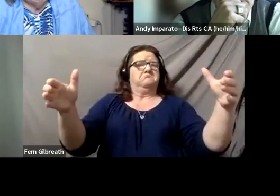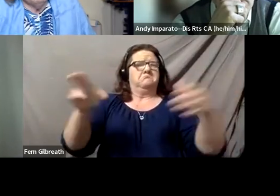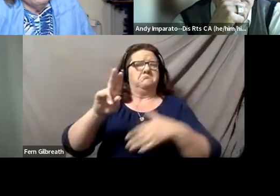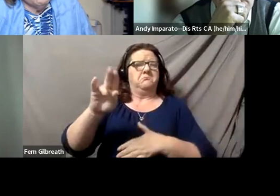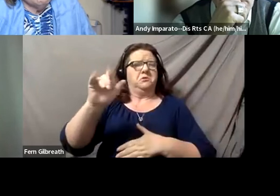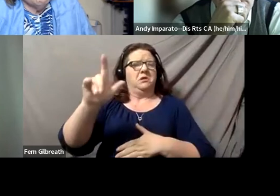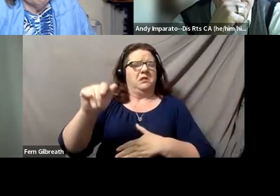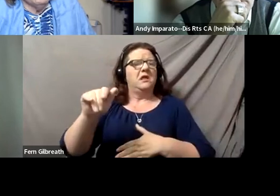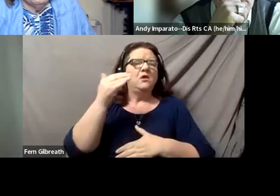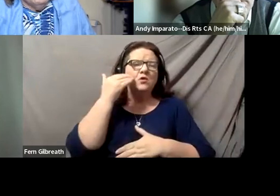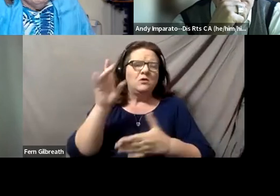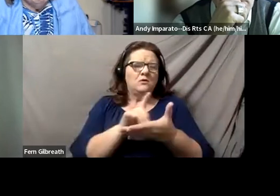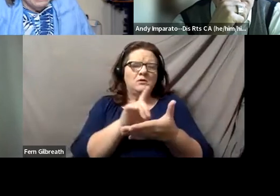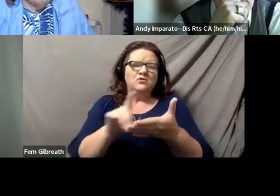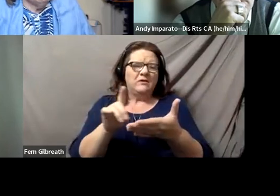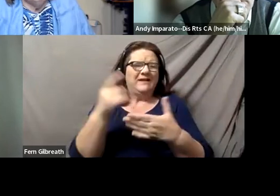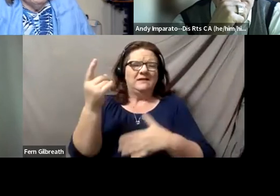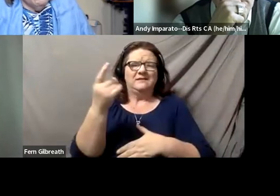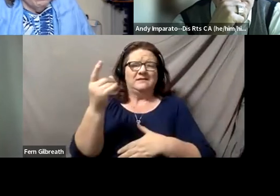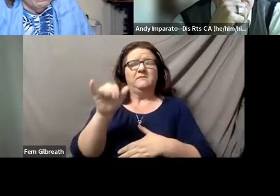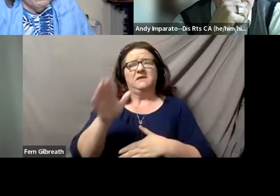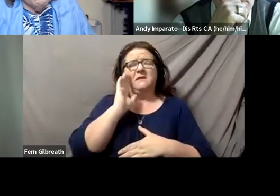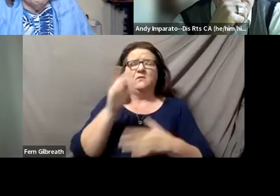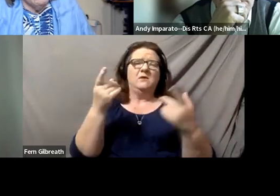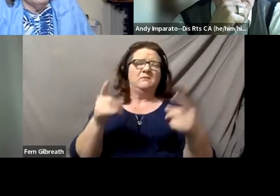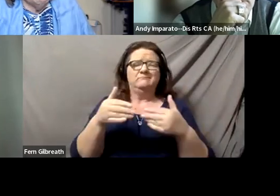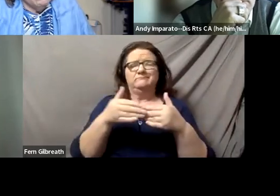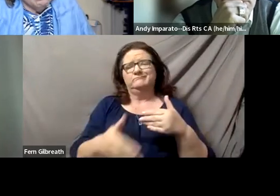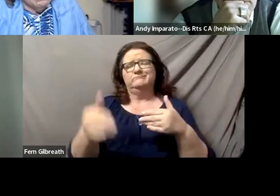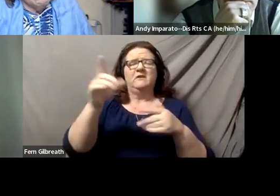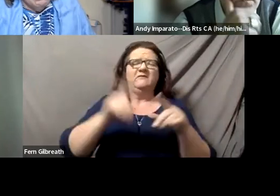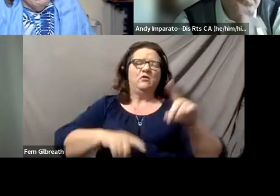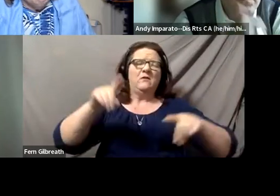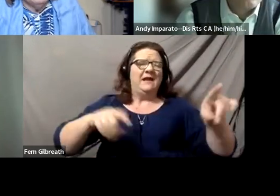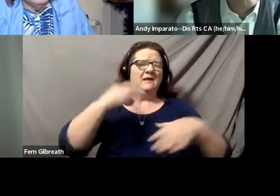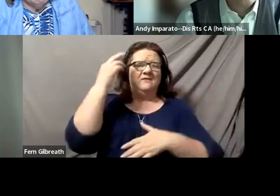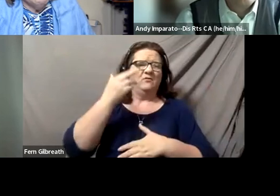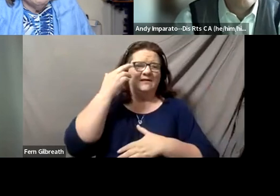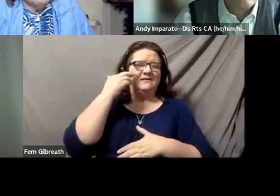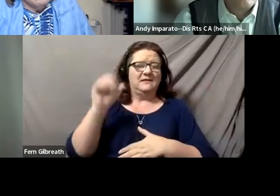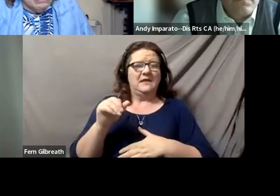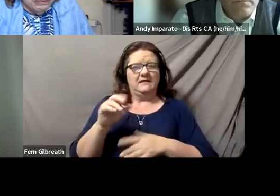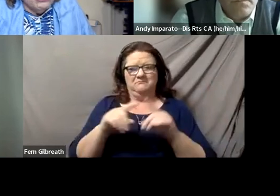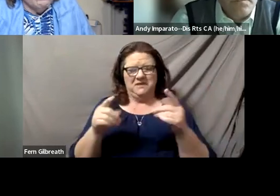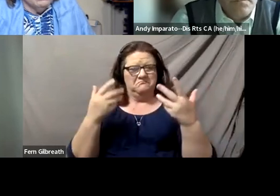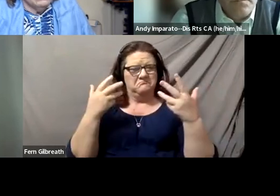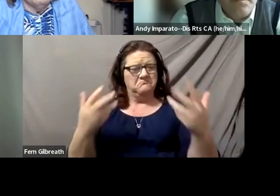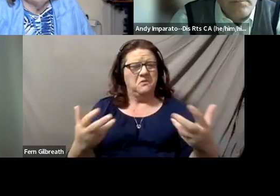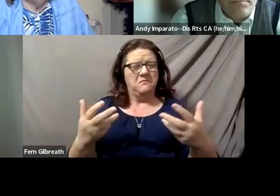discrimination is something that will be occurring for a variety of reasons, but the extent, the question really is,